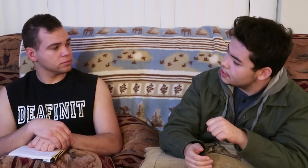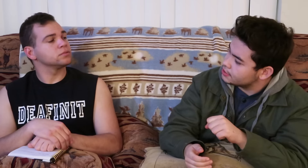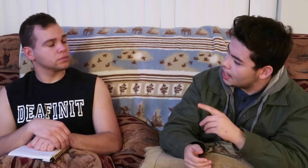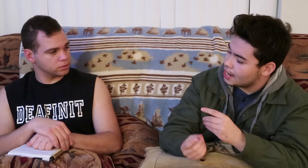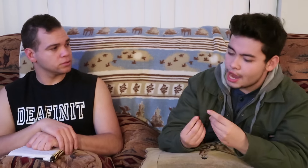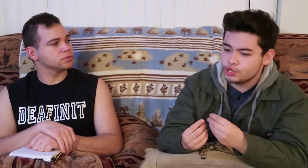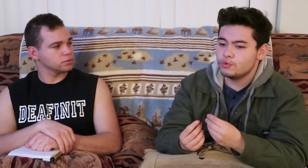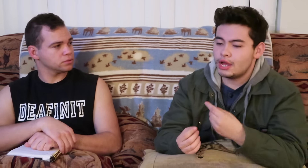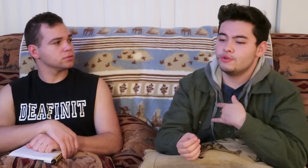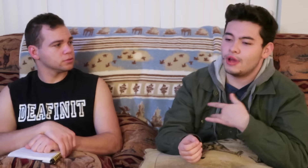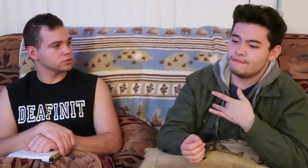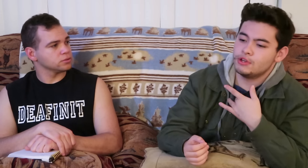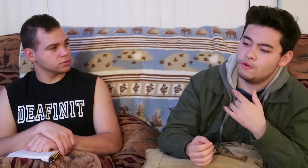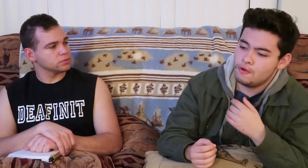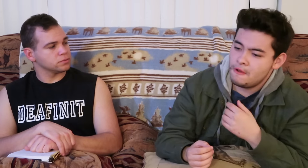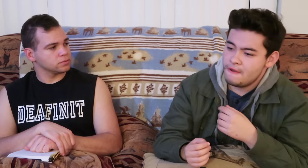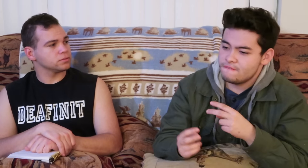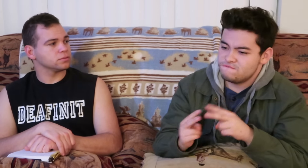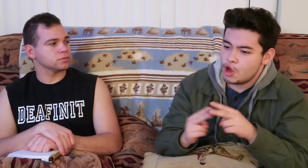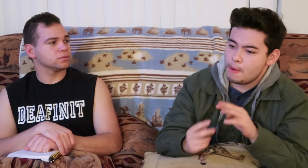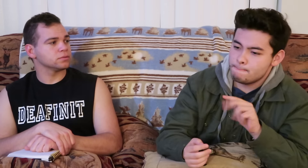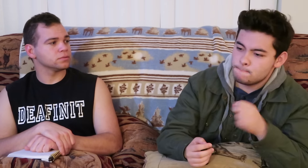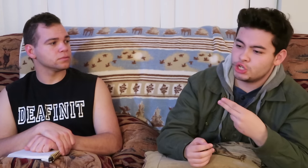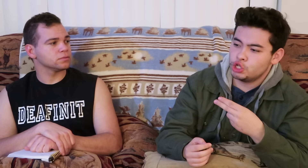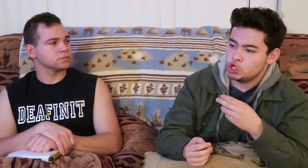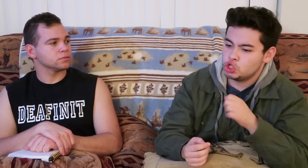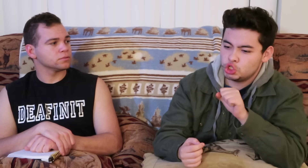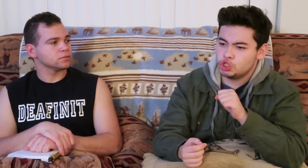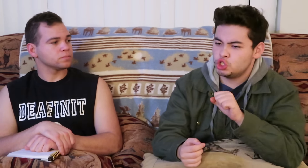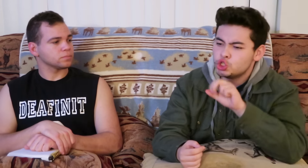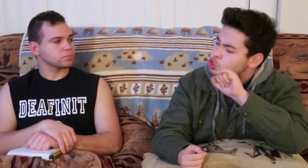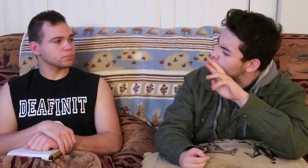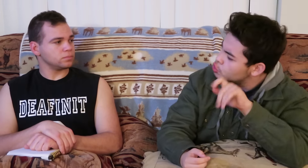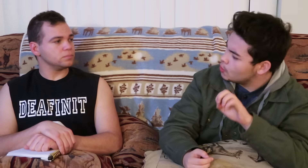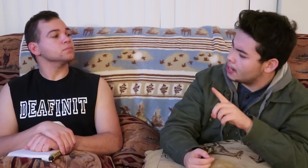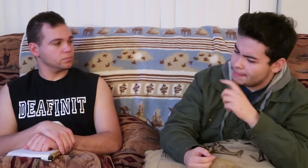yes, yes i do feel very much suited